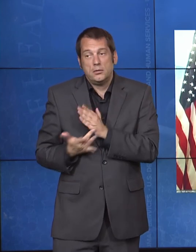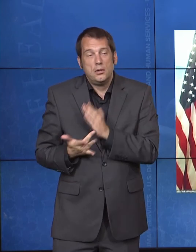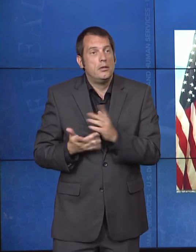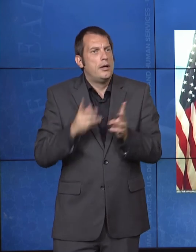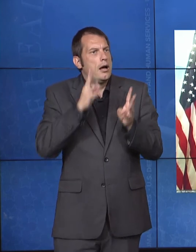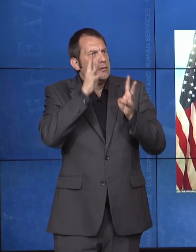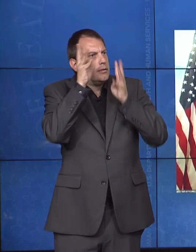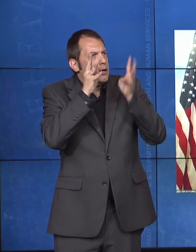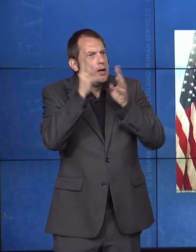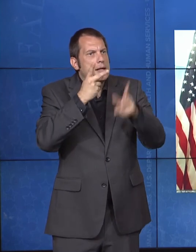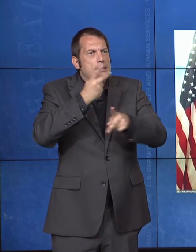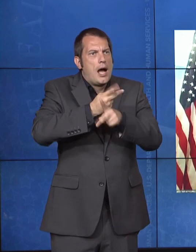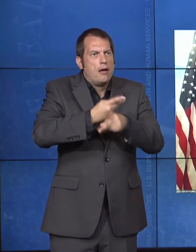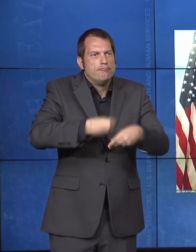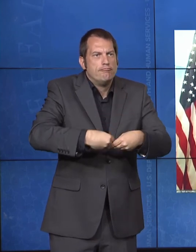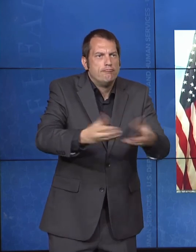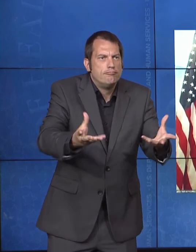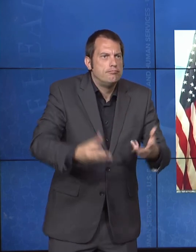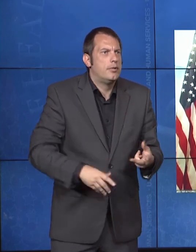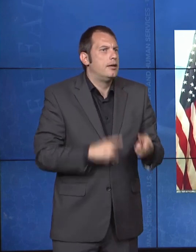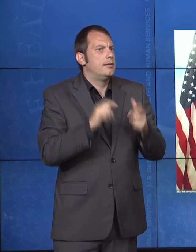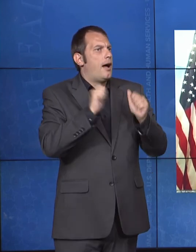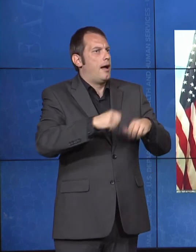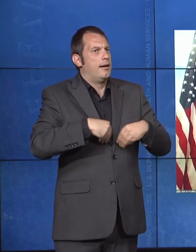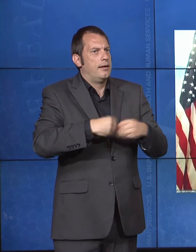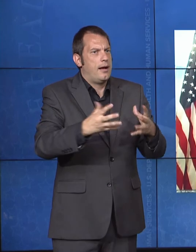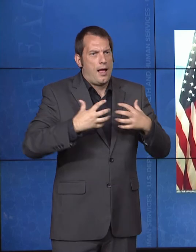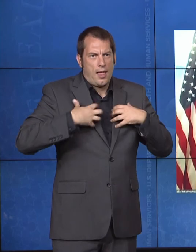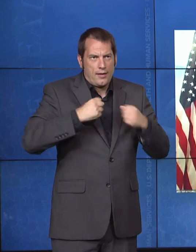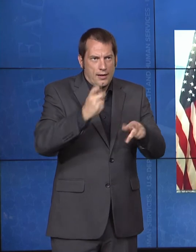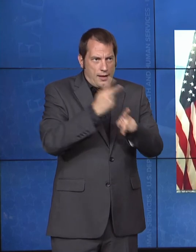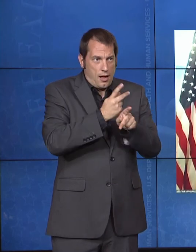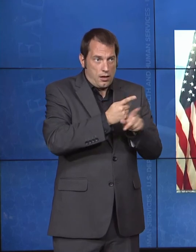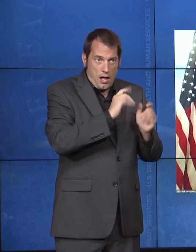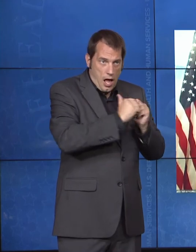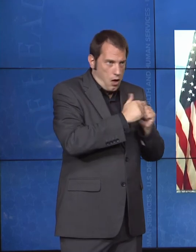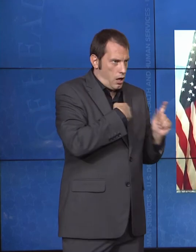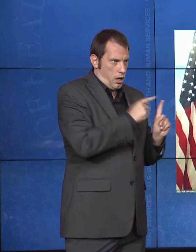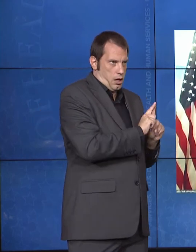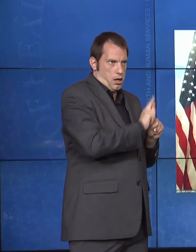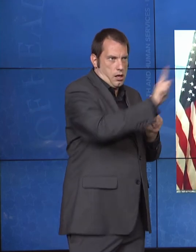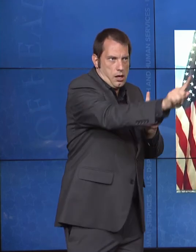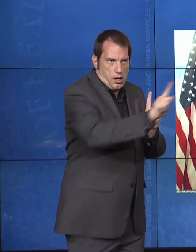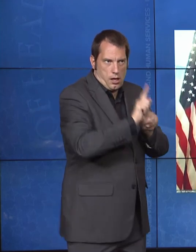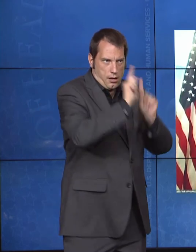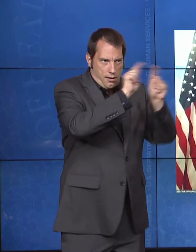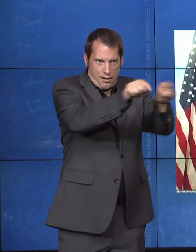to our patients rather than bringing patients in for healthcare. I think the current COVID